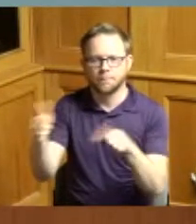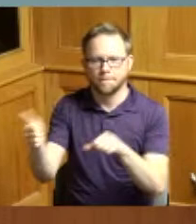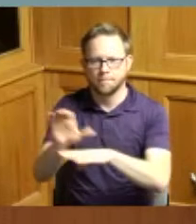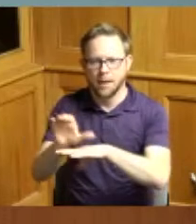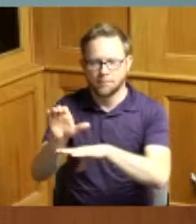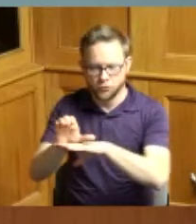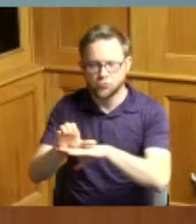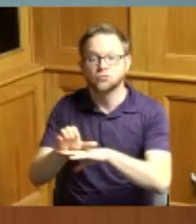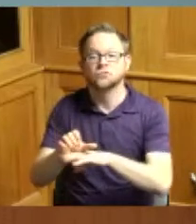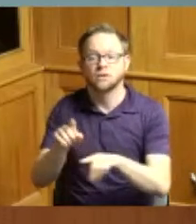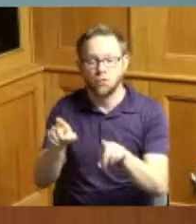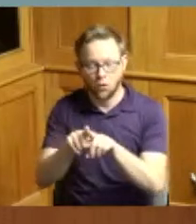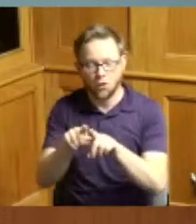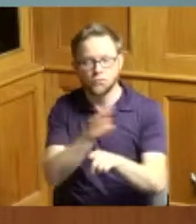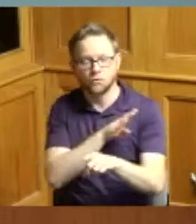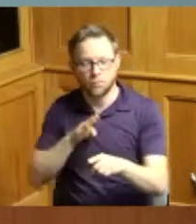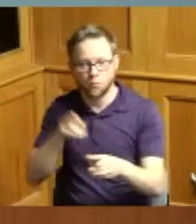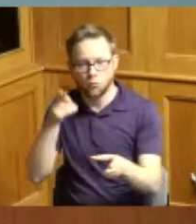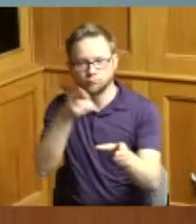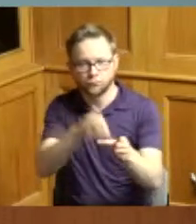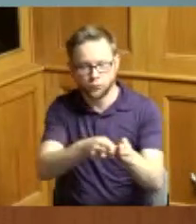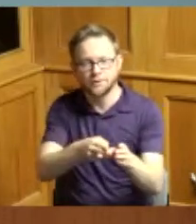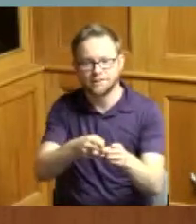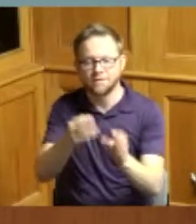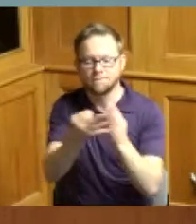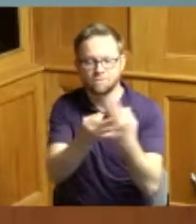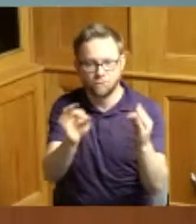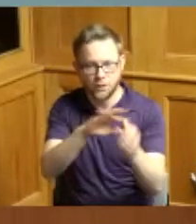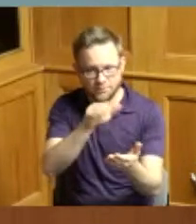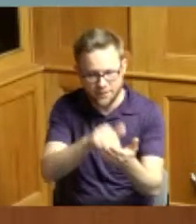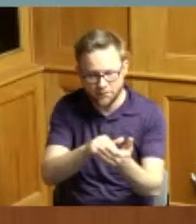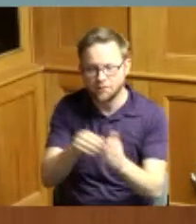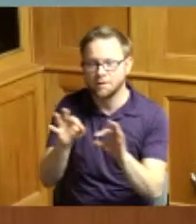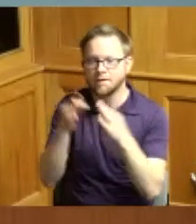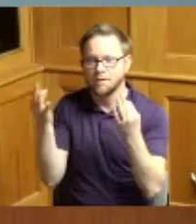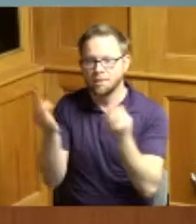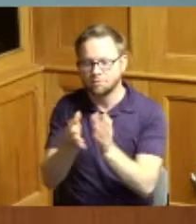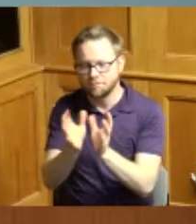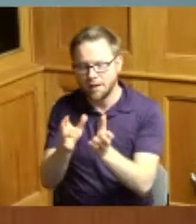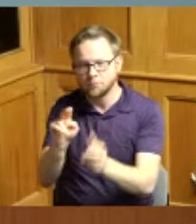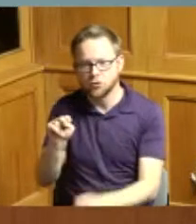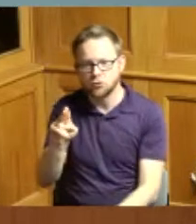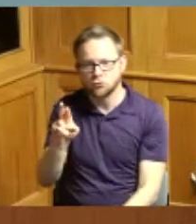Freedom Center the family nurturing center and the healthcare connection a federally qualified